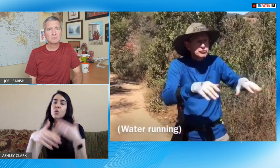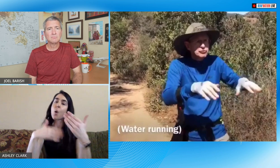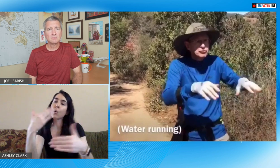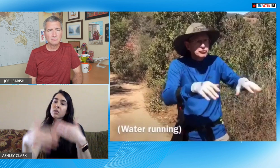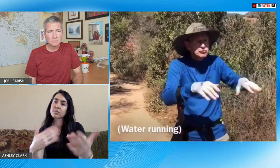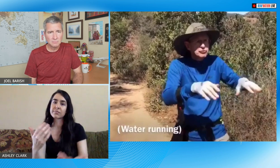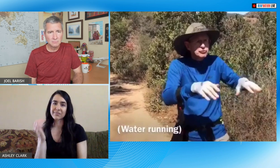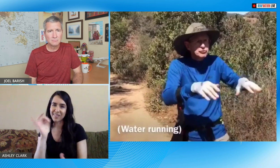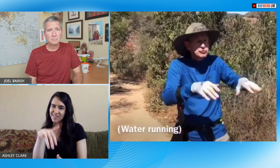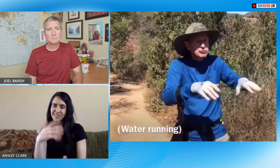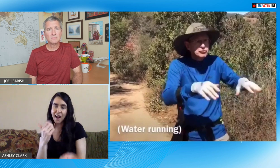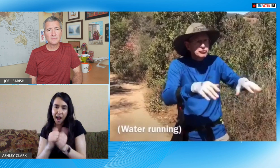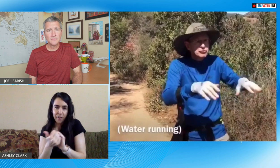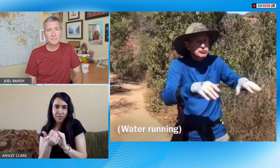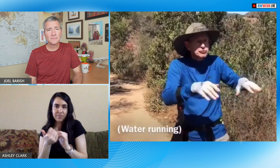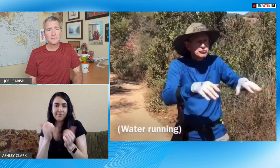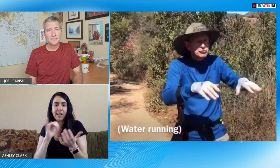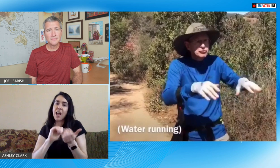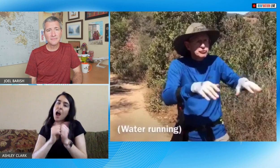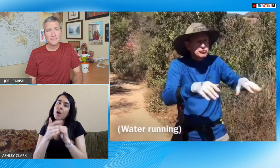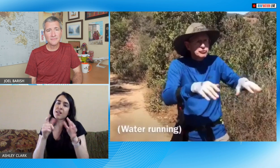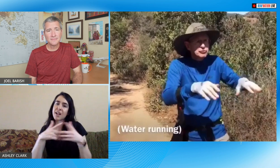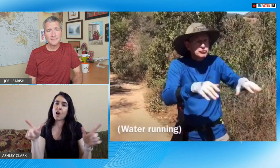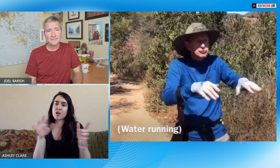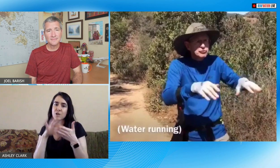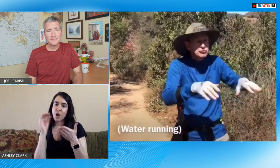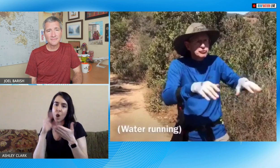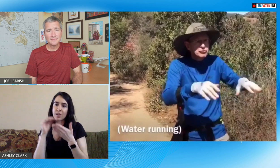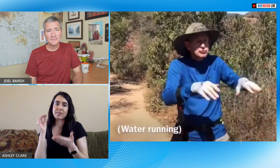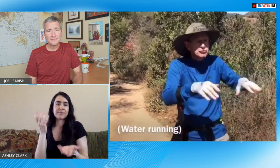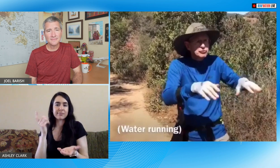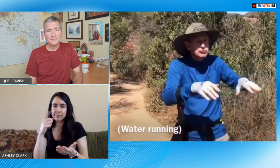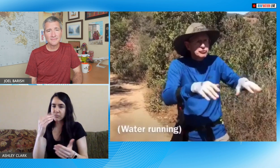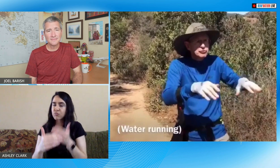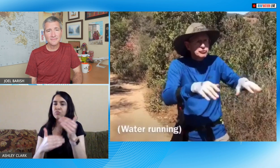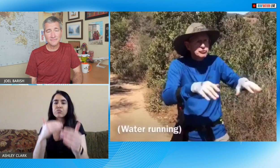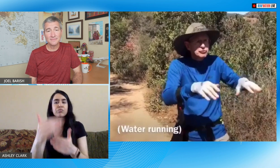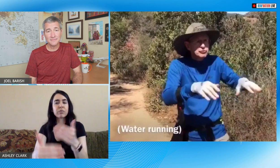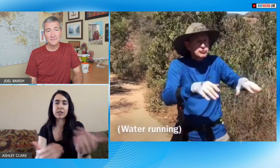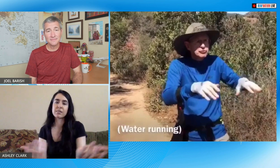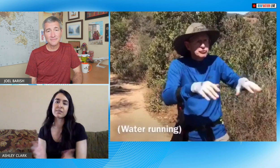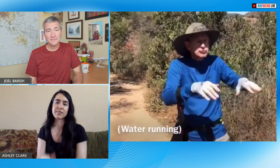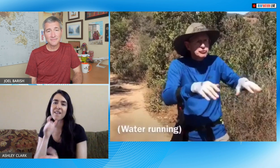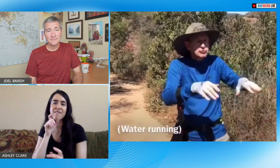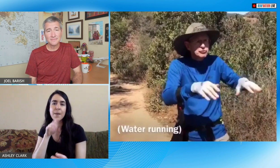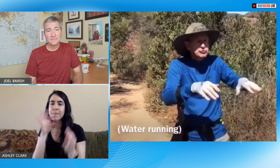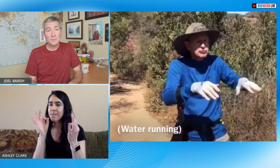use what you know and keep learning and that is how you learn sign language just